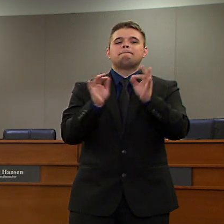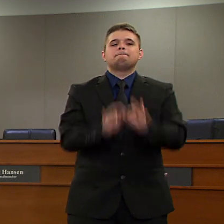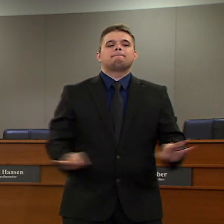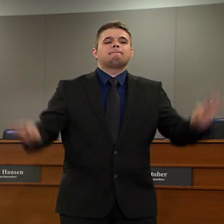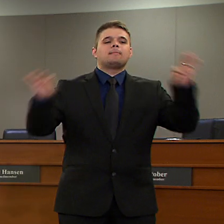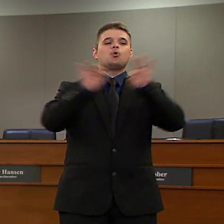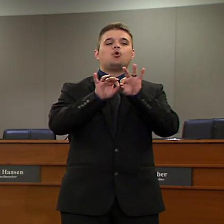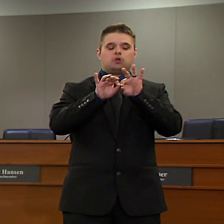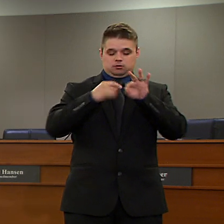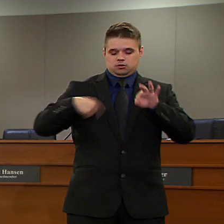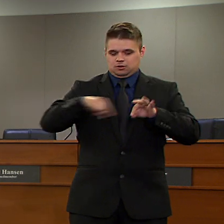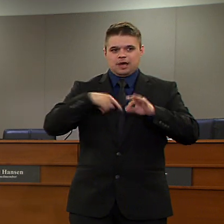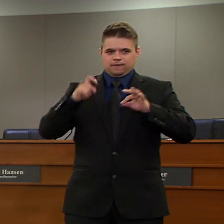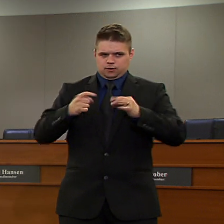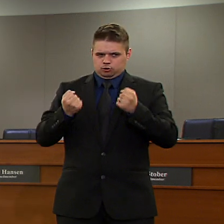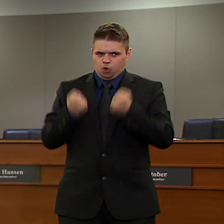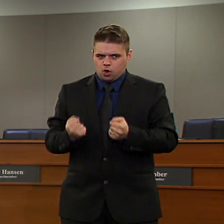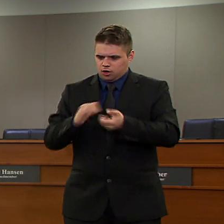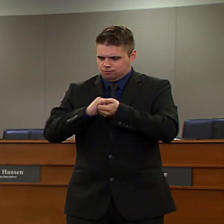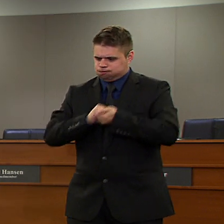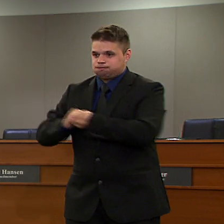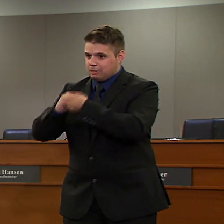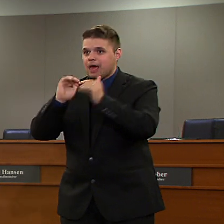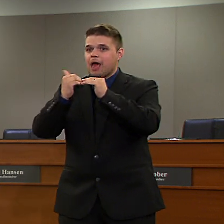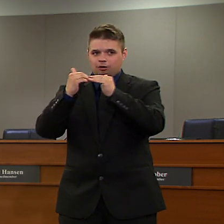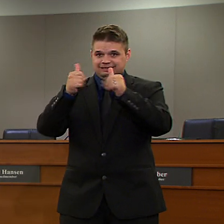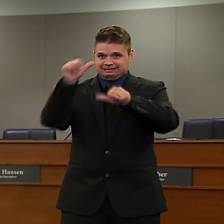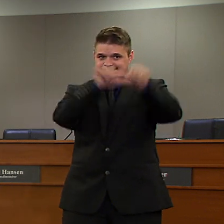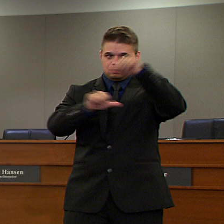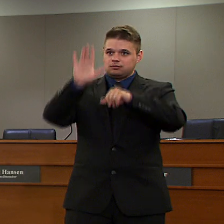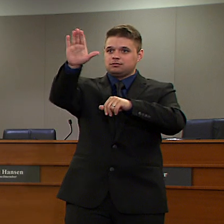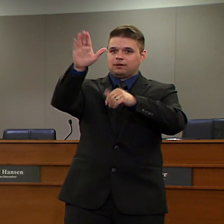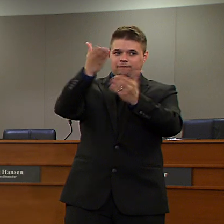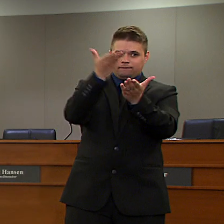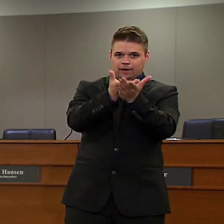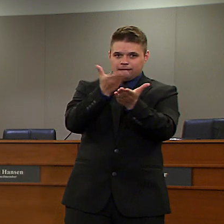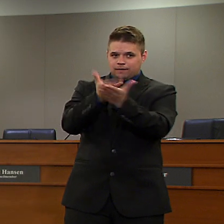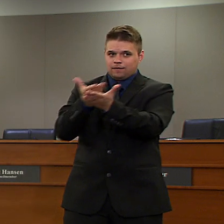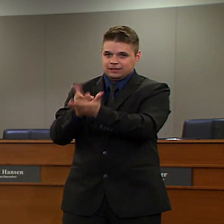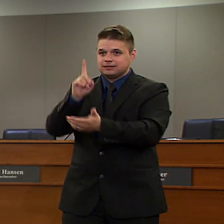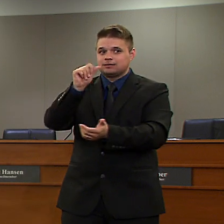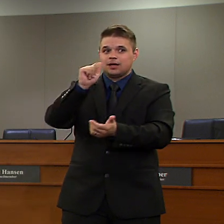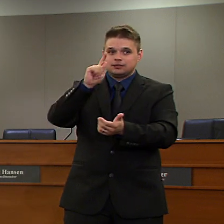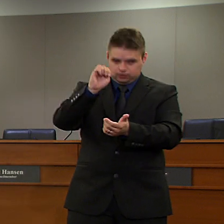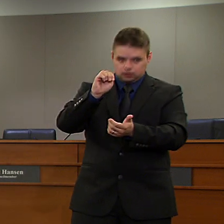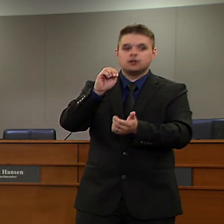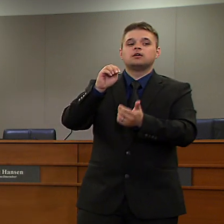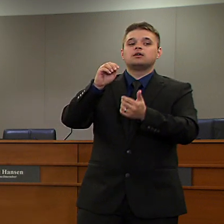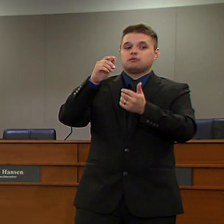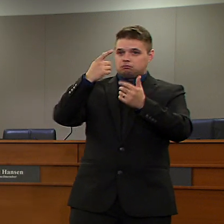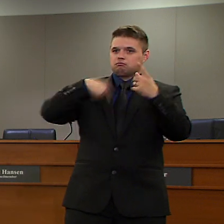data driven plan that keeps our communities safe. We are all anxiously waiting to